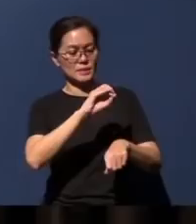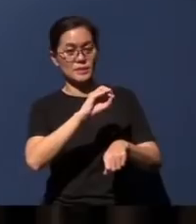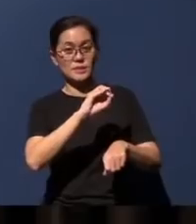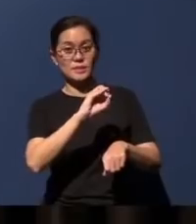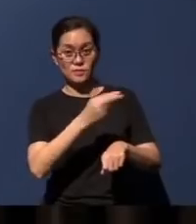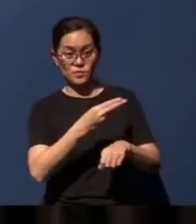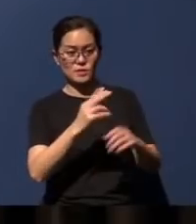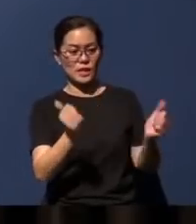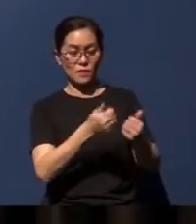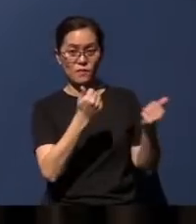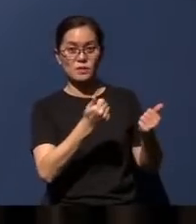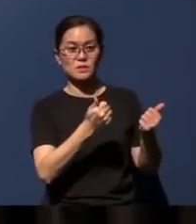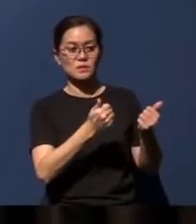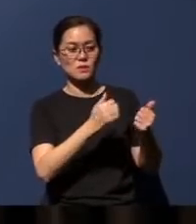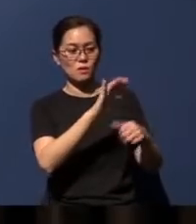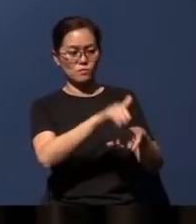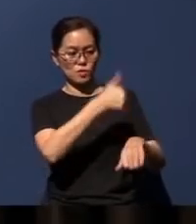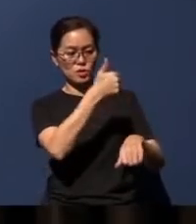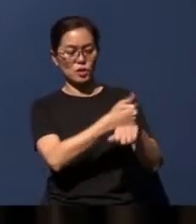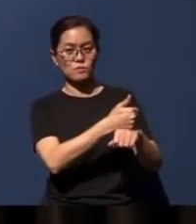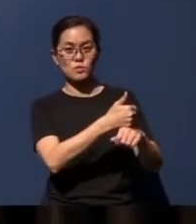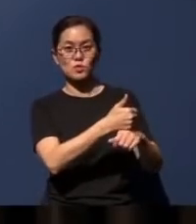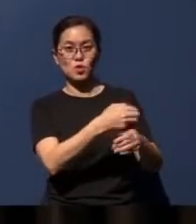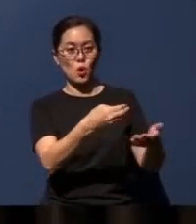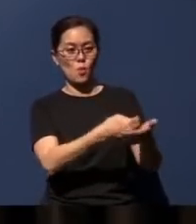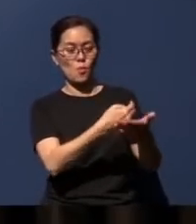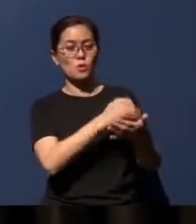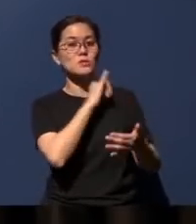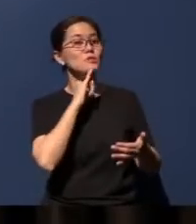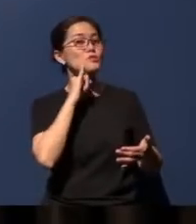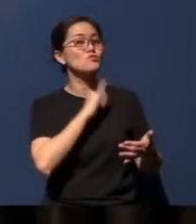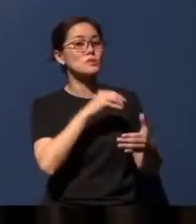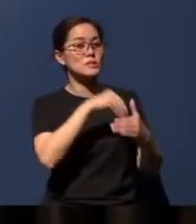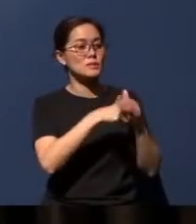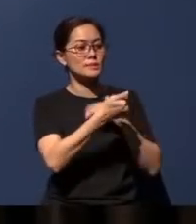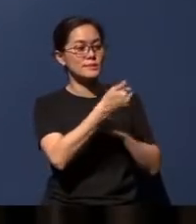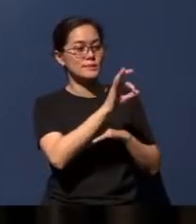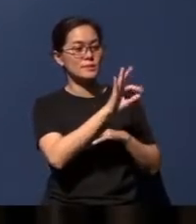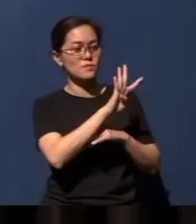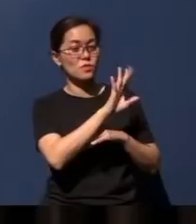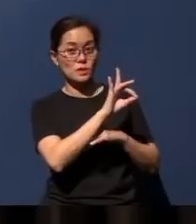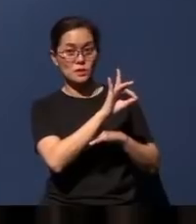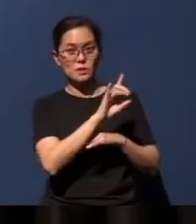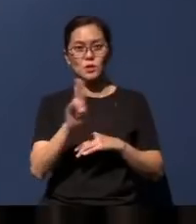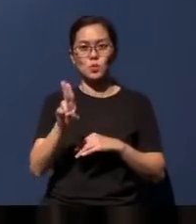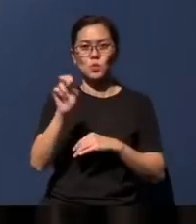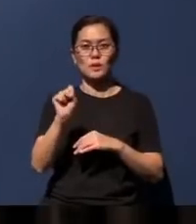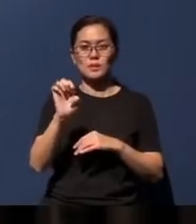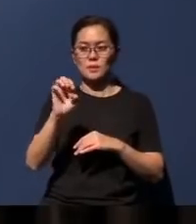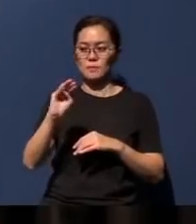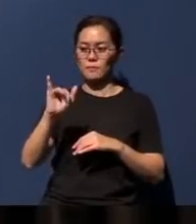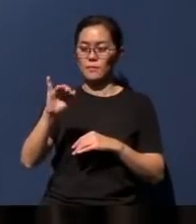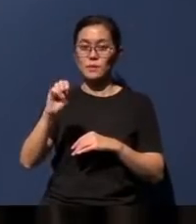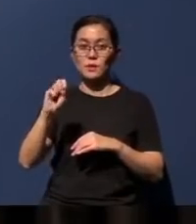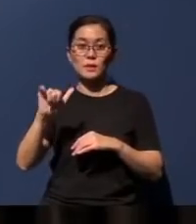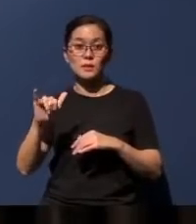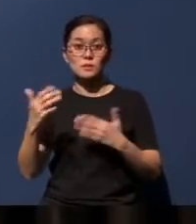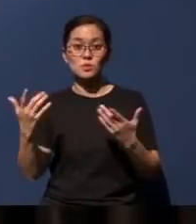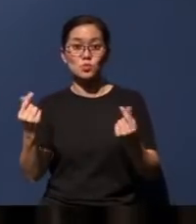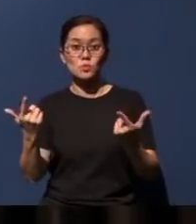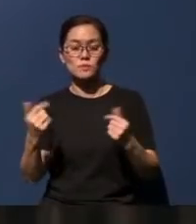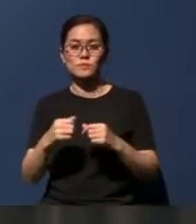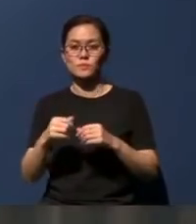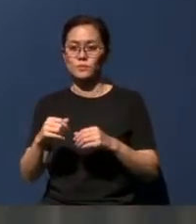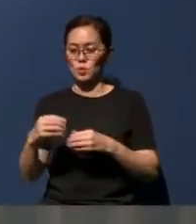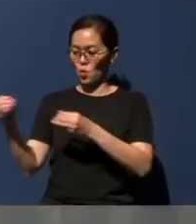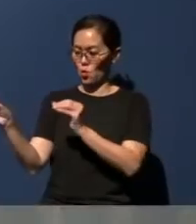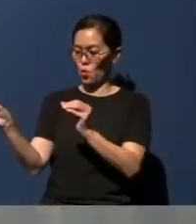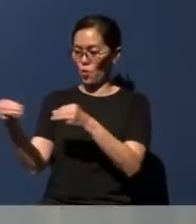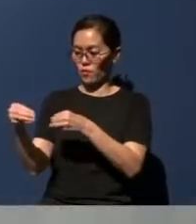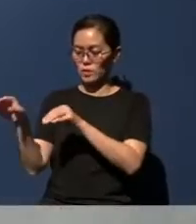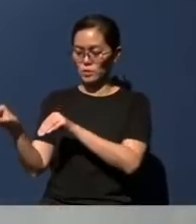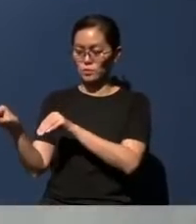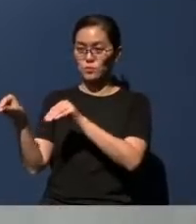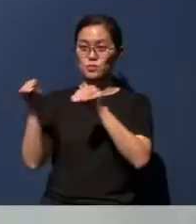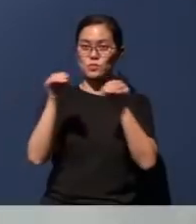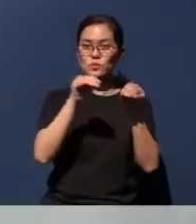founding of modern Israel in 1948, the U.S. embassy shifted its offices.. I'm sorry, this is not working.